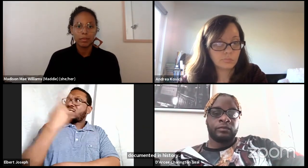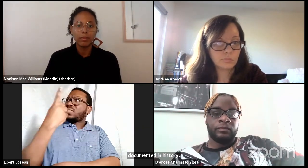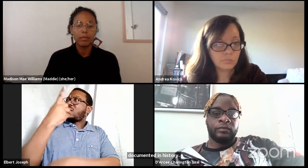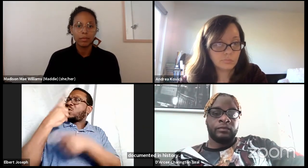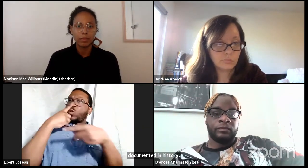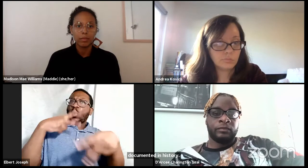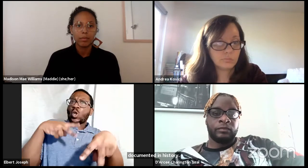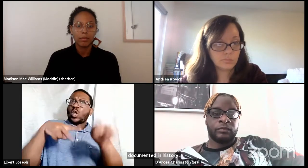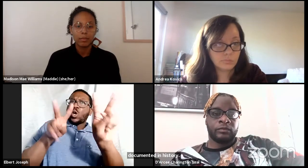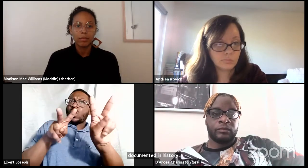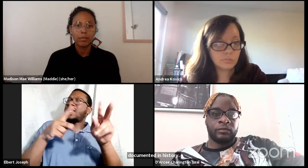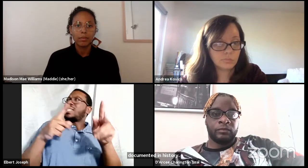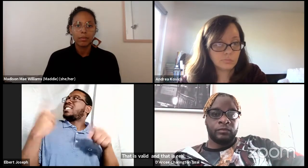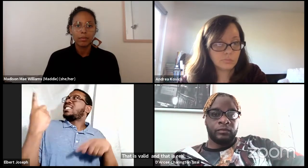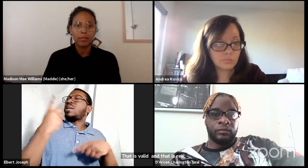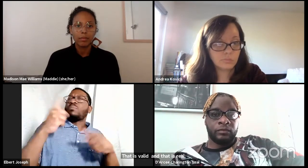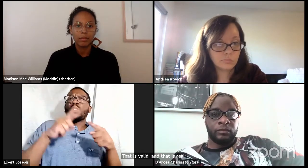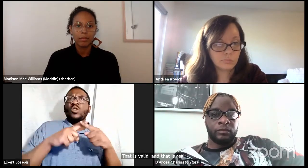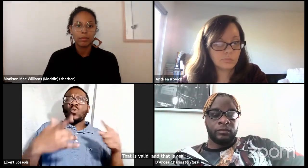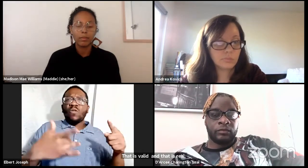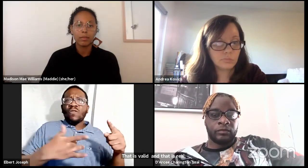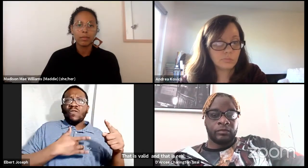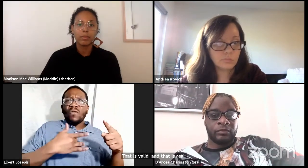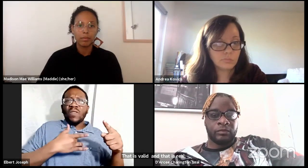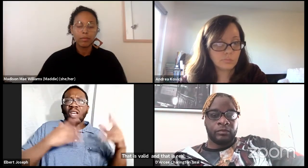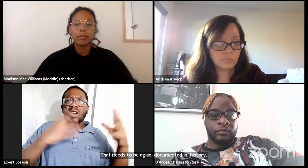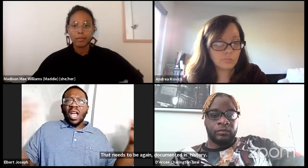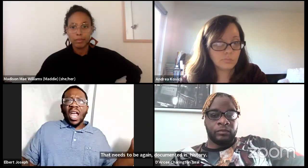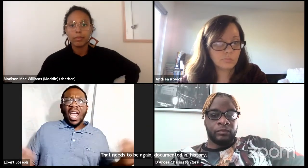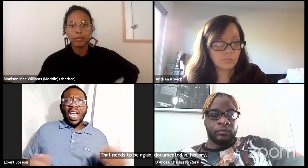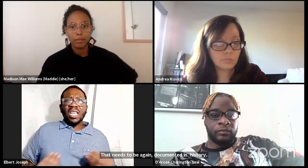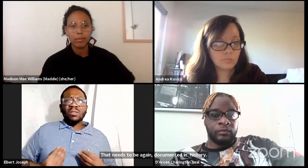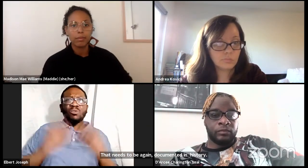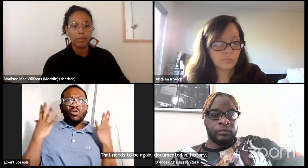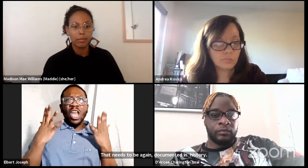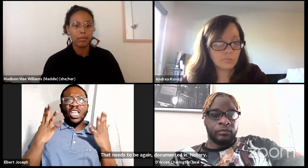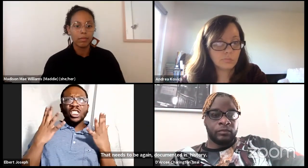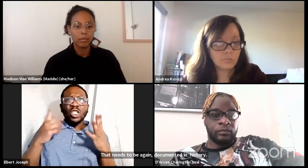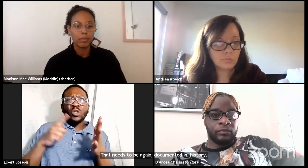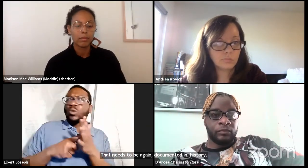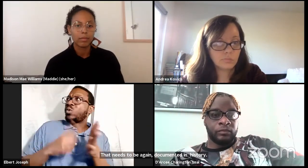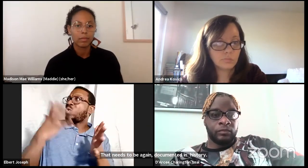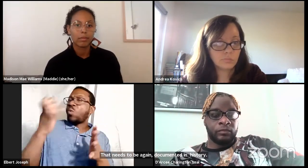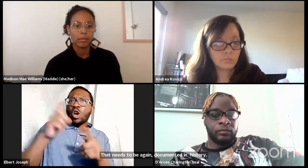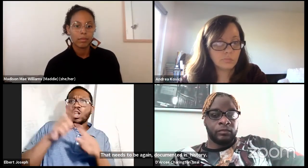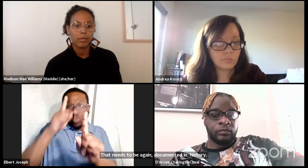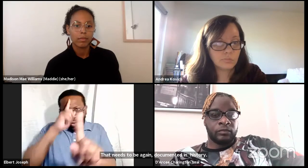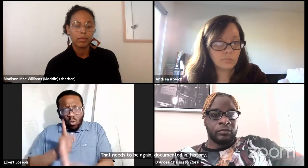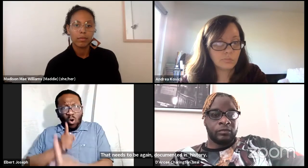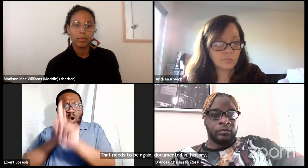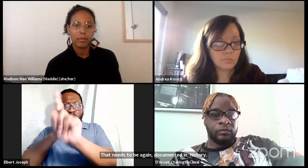I wanna feel empowered. I want us to feel that we are creating a space for our next generation to have inspiration